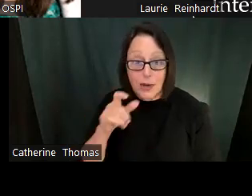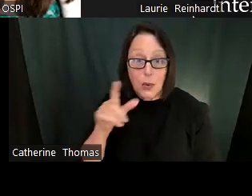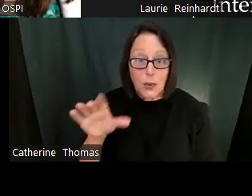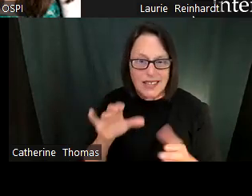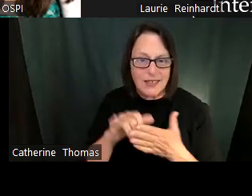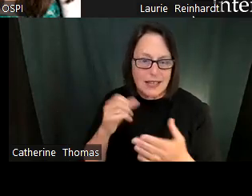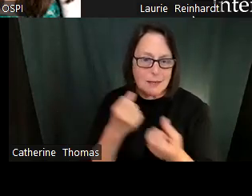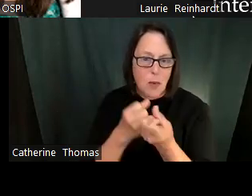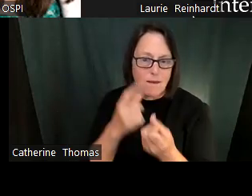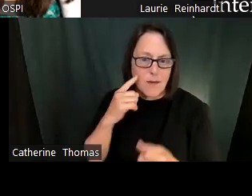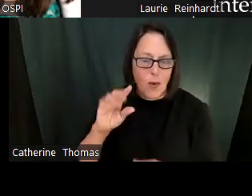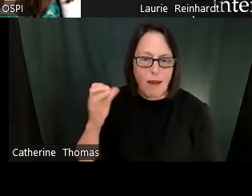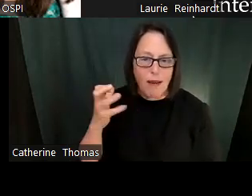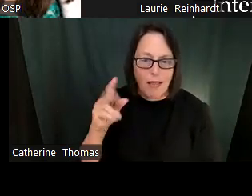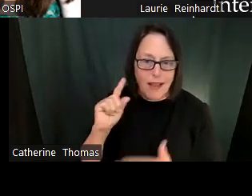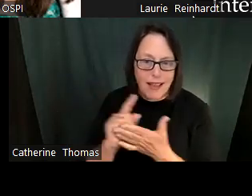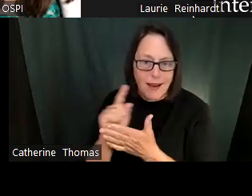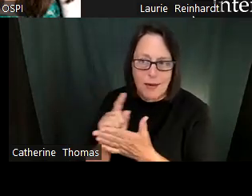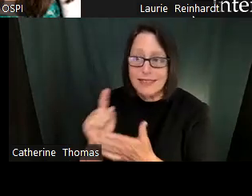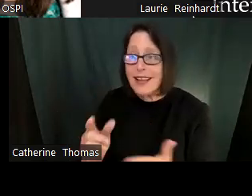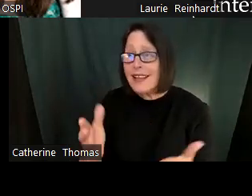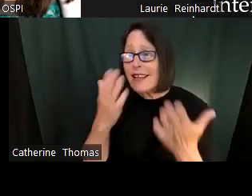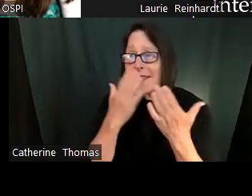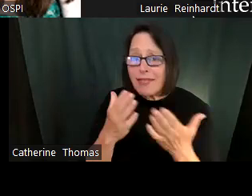what you watched and we'll verify your attendance every 2 weeks and release your hours that way. So if you have questions about this, please feel free to email Ronnie Larson,